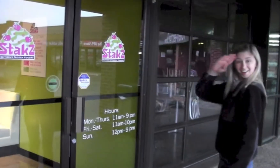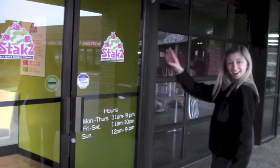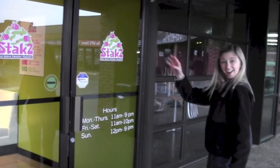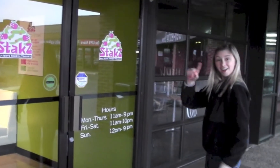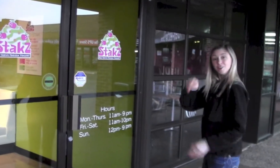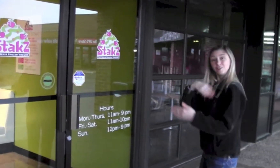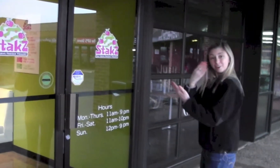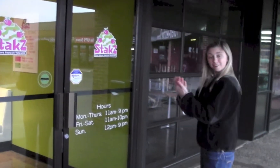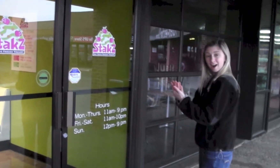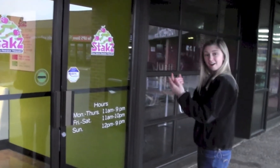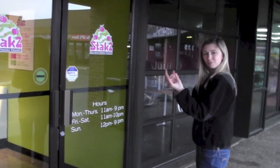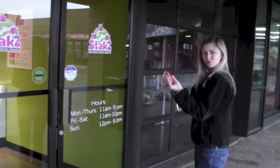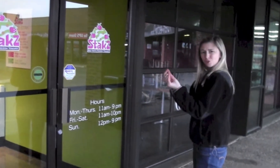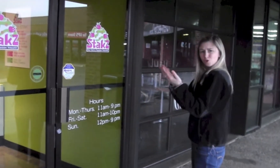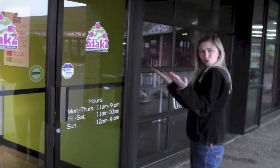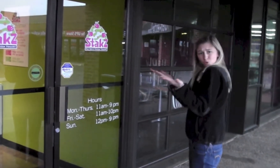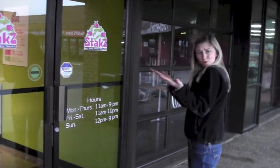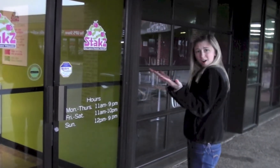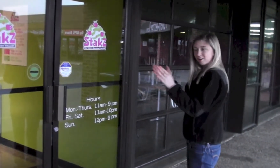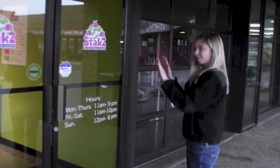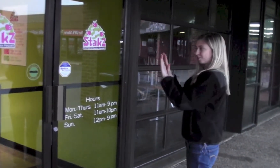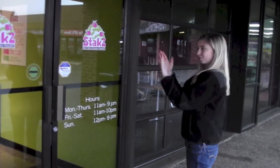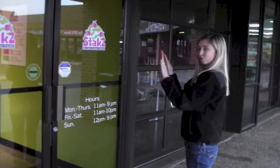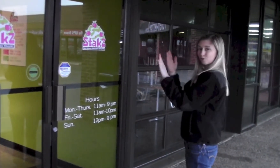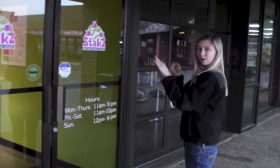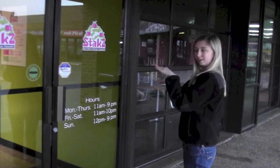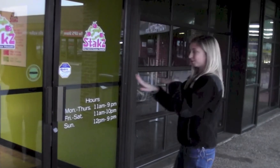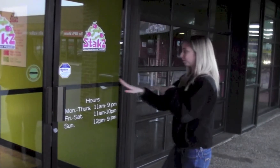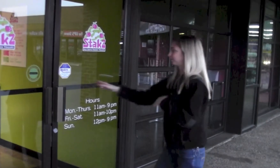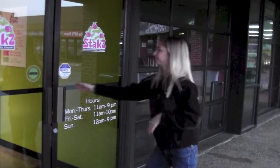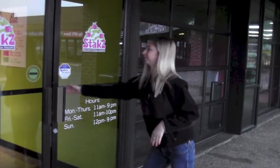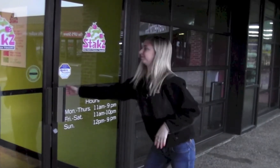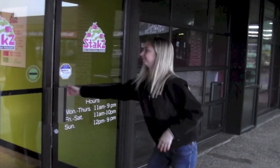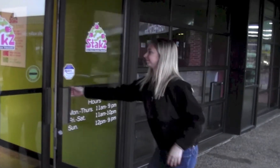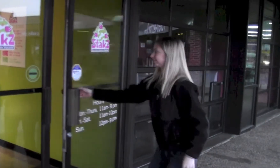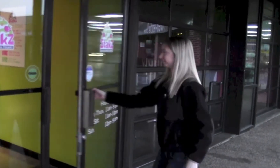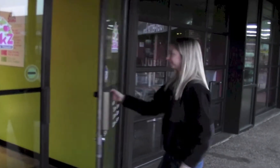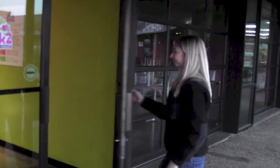Hello! When you arrive, what do you do? Open the door and enter…